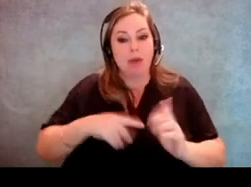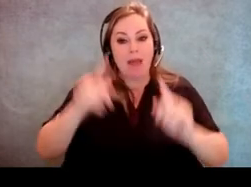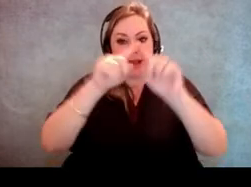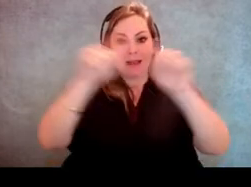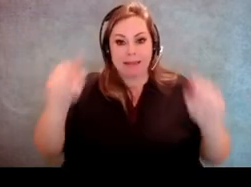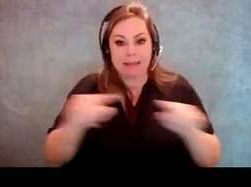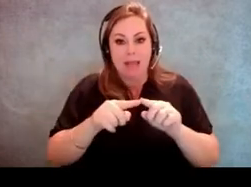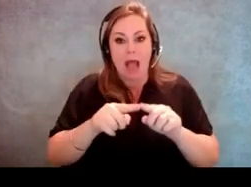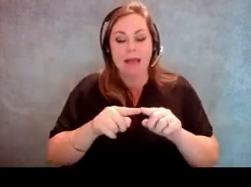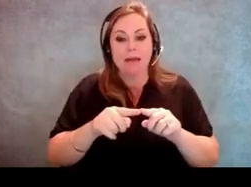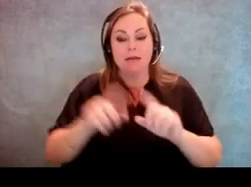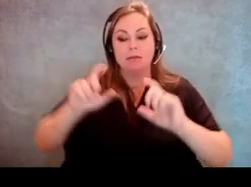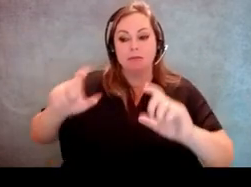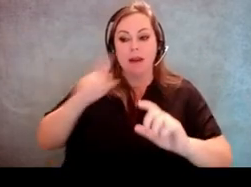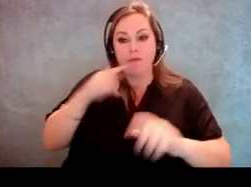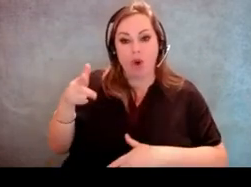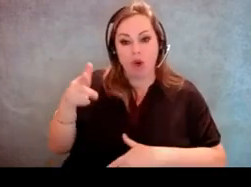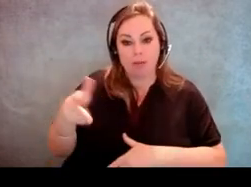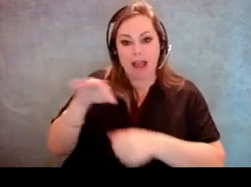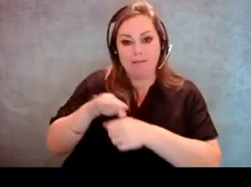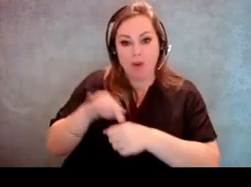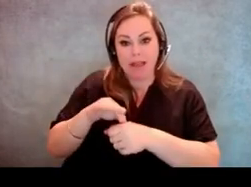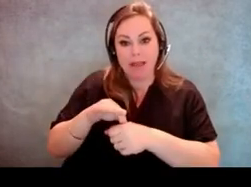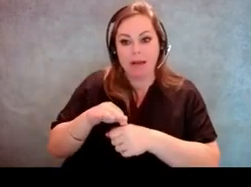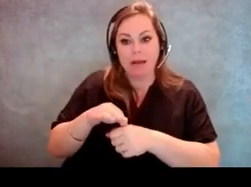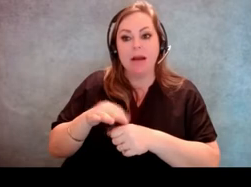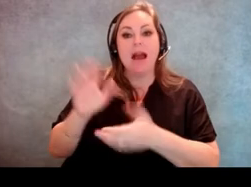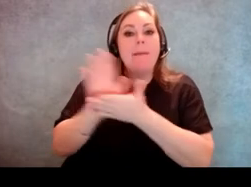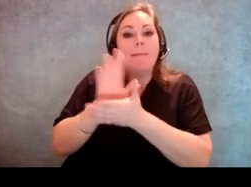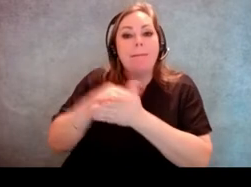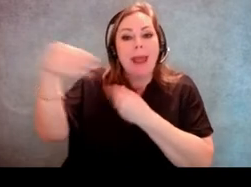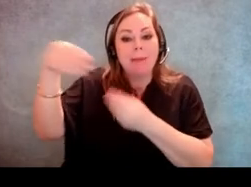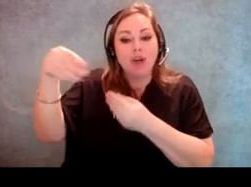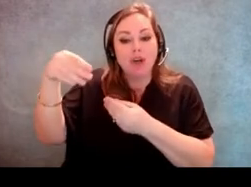like for curbside voting and it's just like a sheet of paper on something.